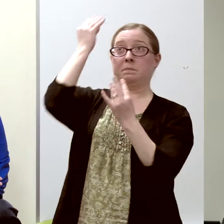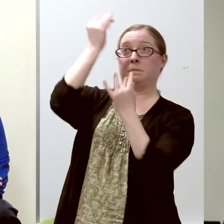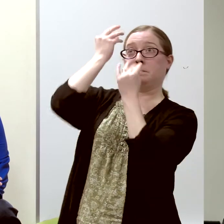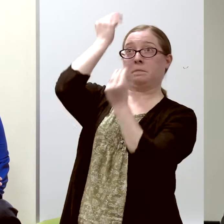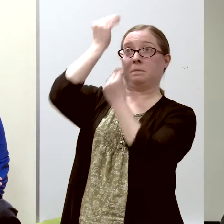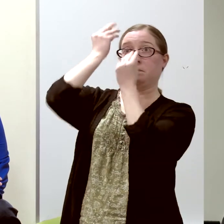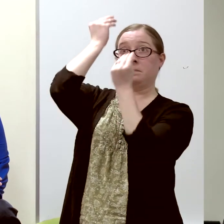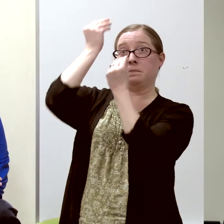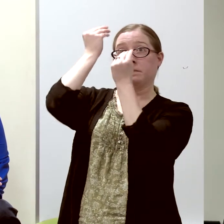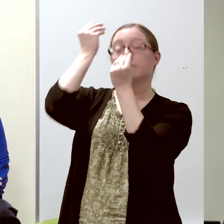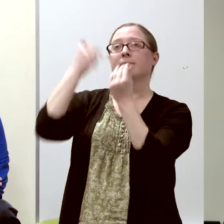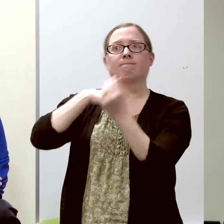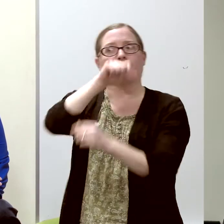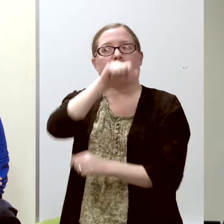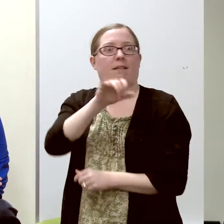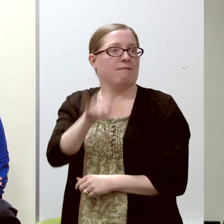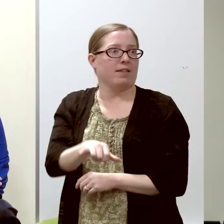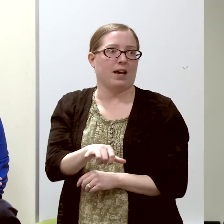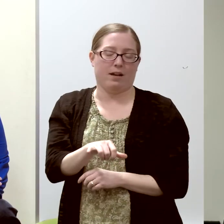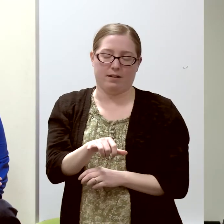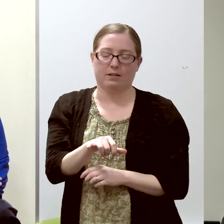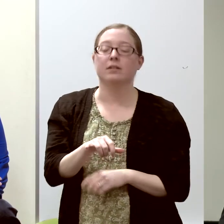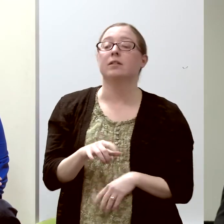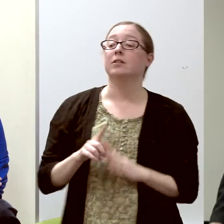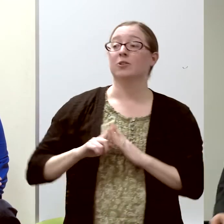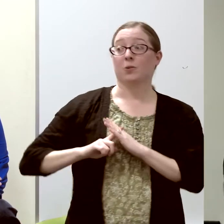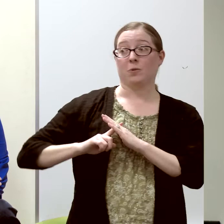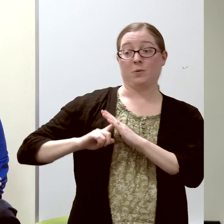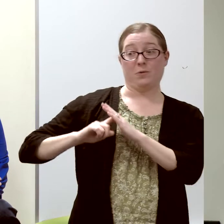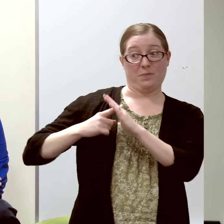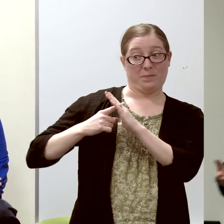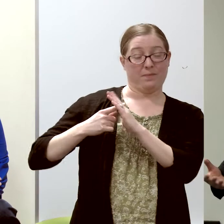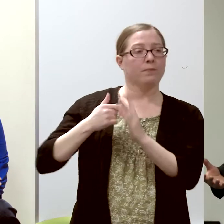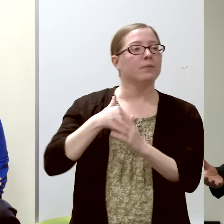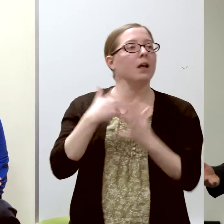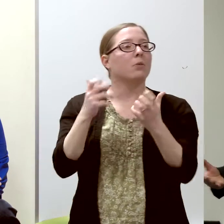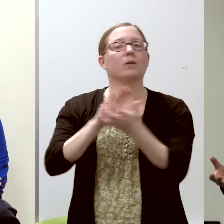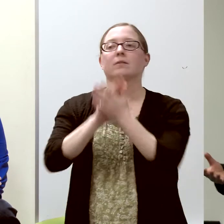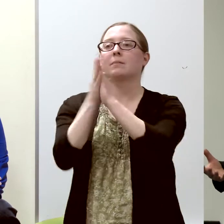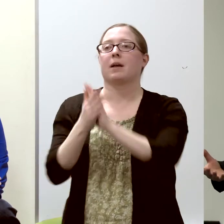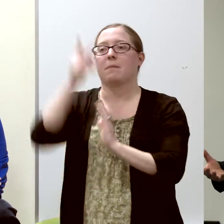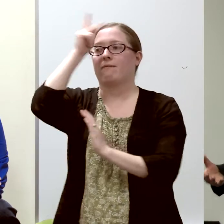and so initially, I wanted to be a philosopher.